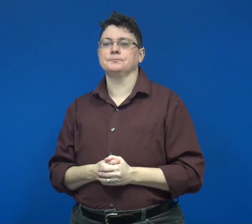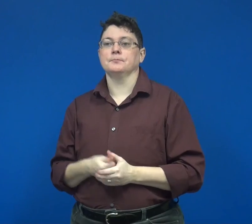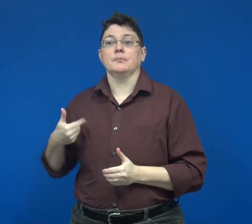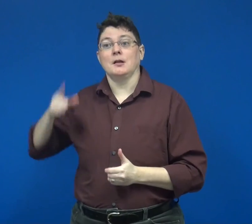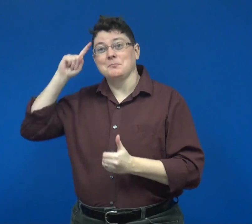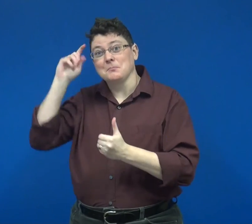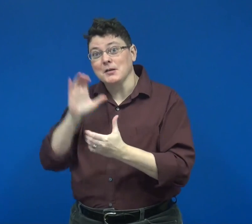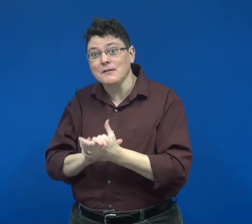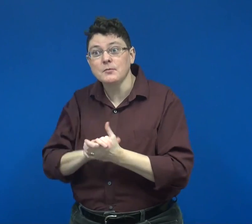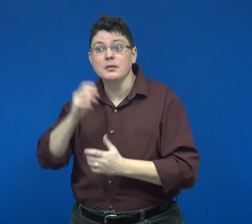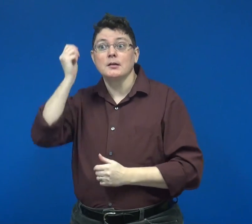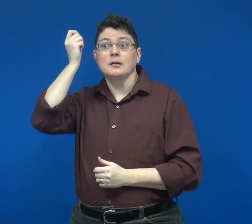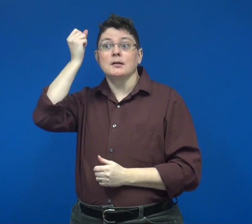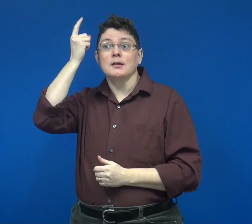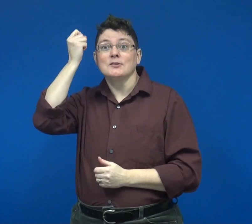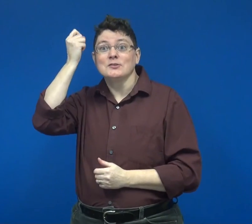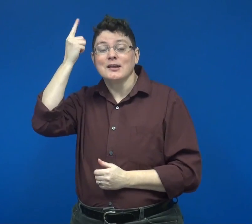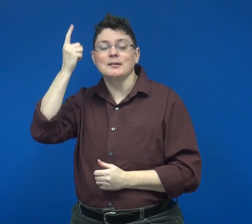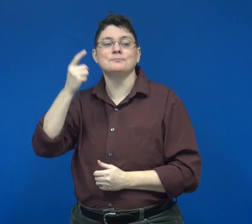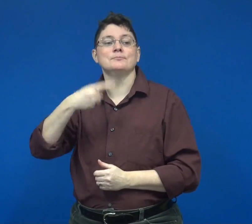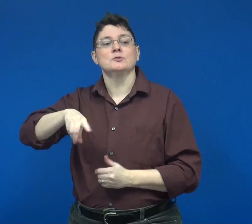My belief is that with the understanding